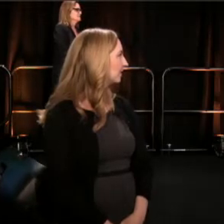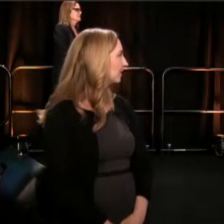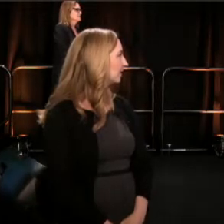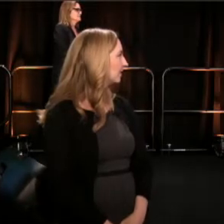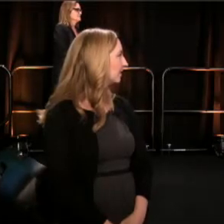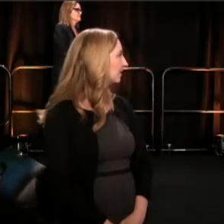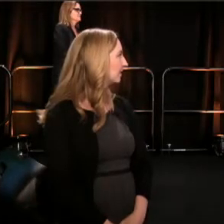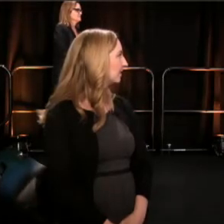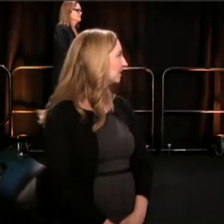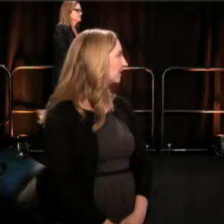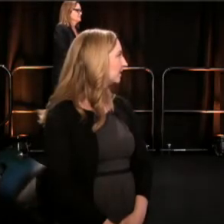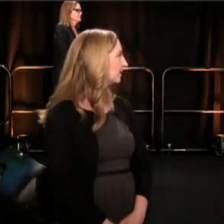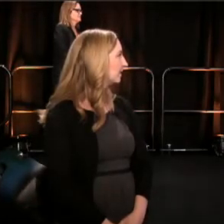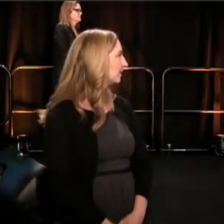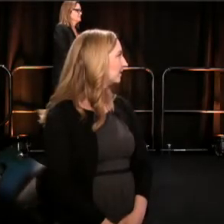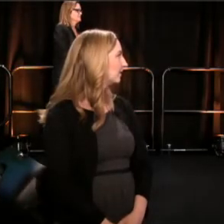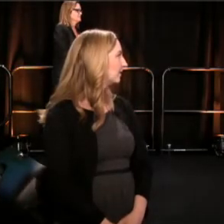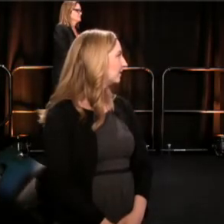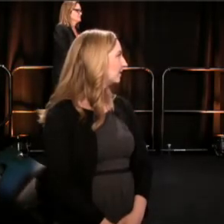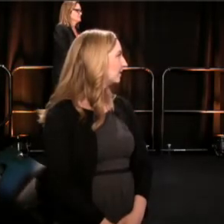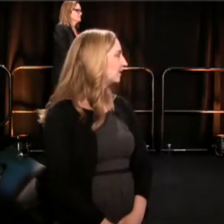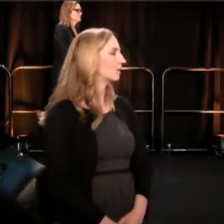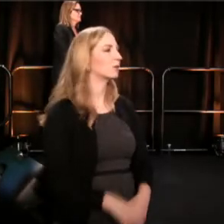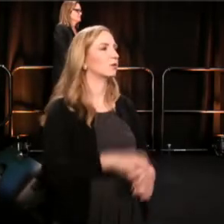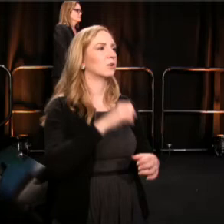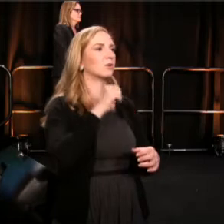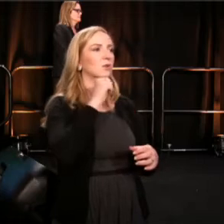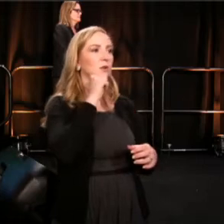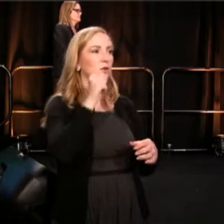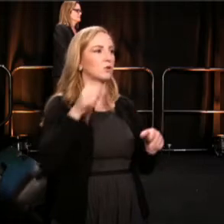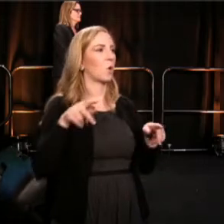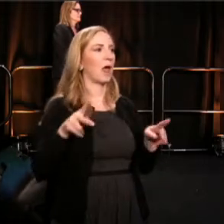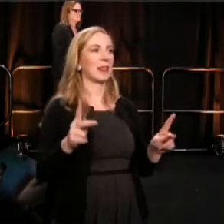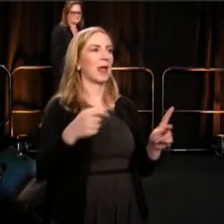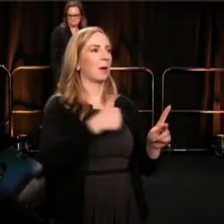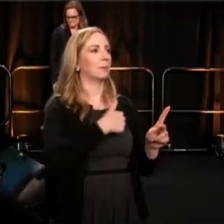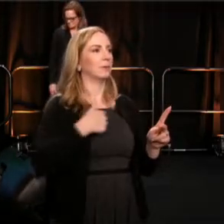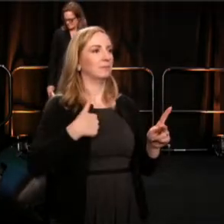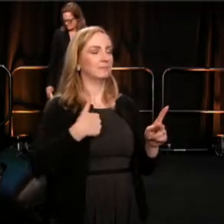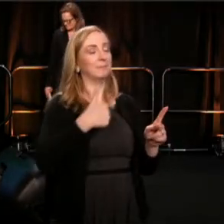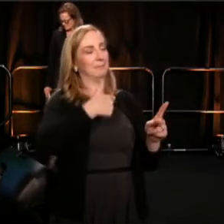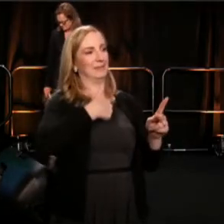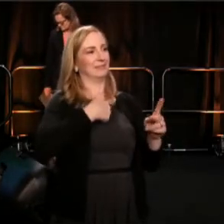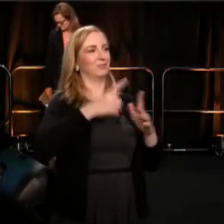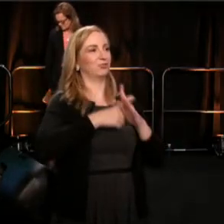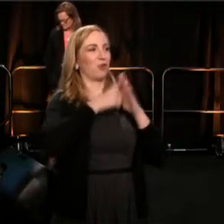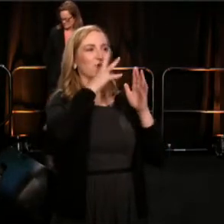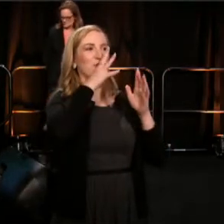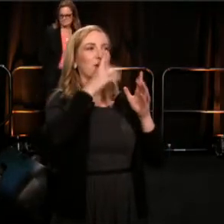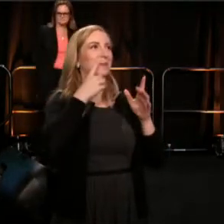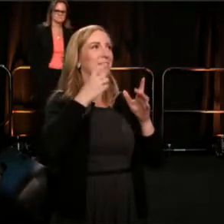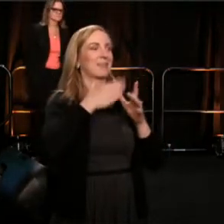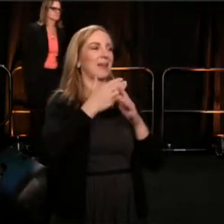Don't start me talking, or I'll tell everything I know. I first heard those words from John O'Neill